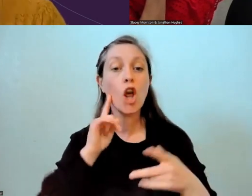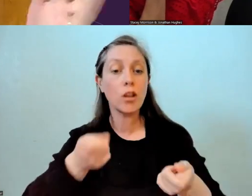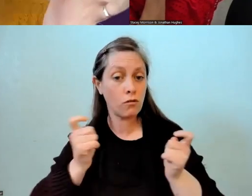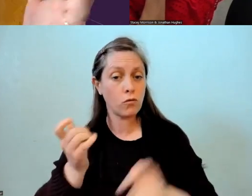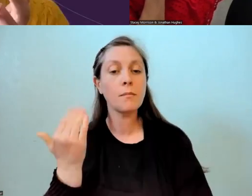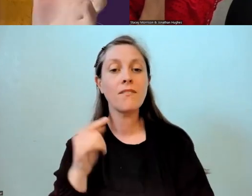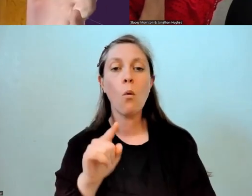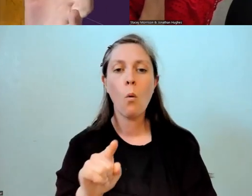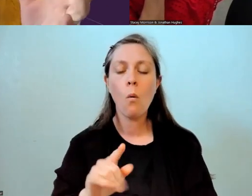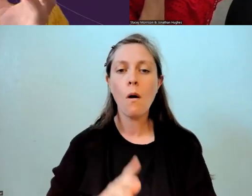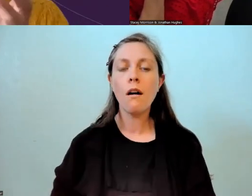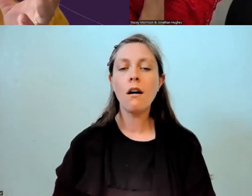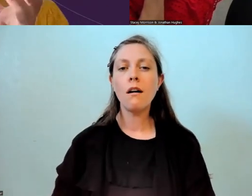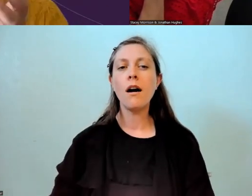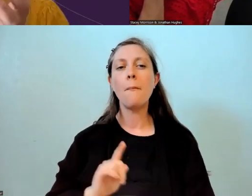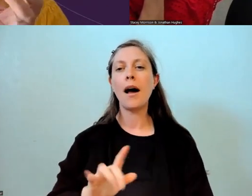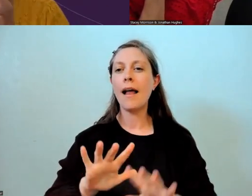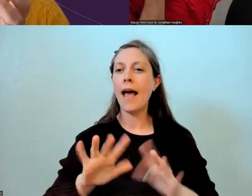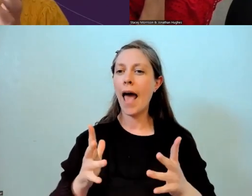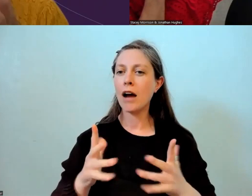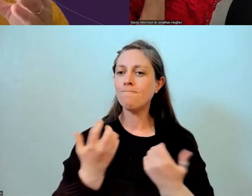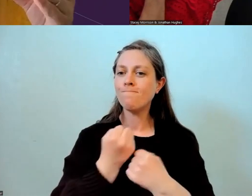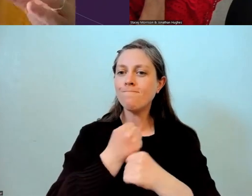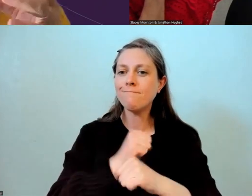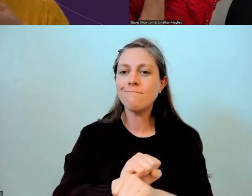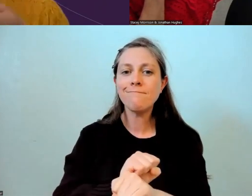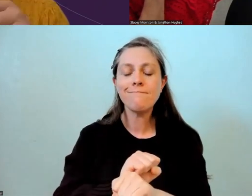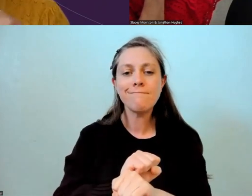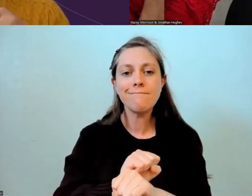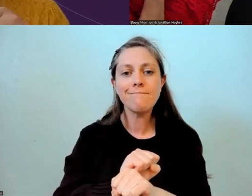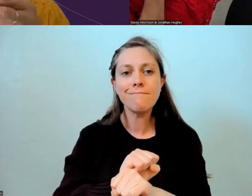but it's just how do you protect that immersion space,